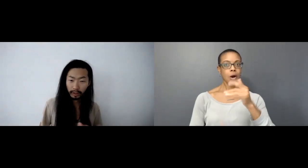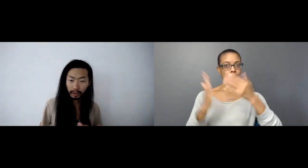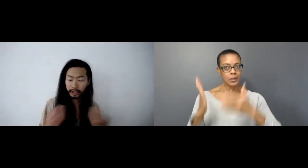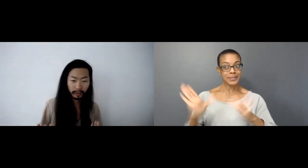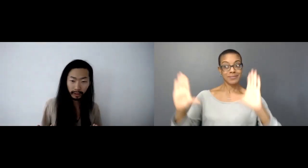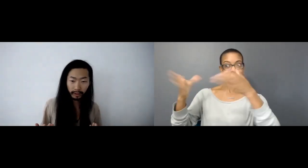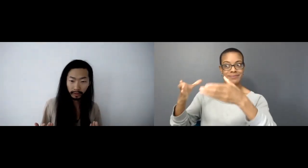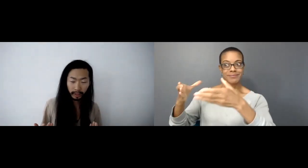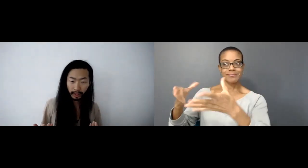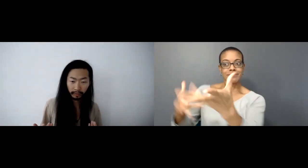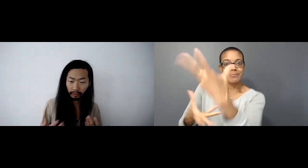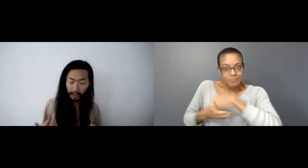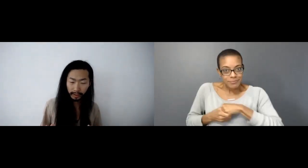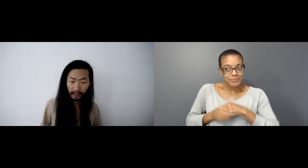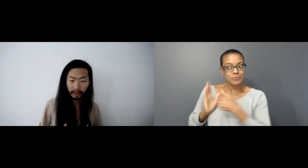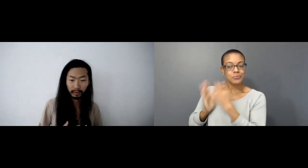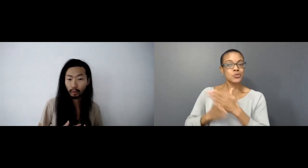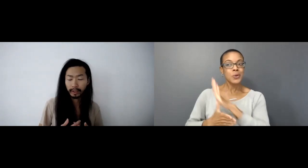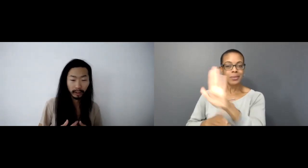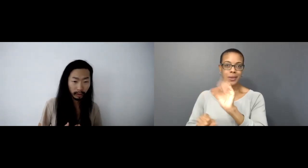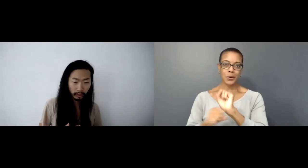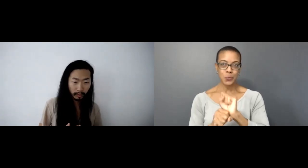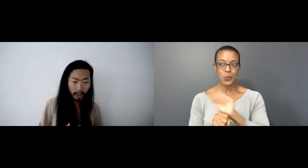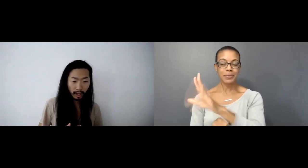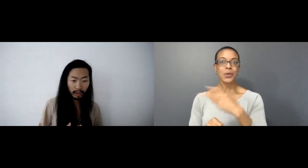to share their voice and the work that they do.